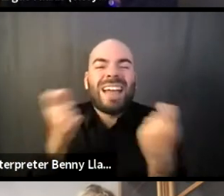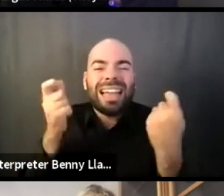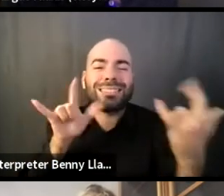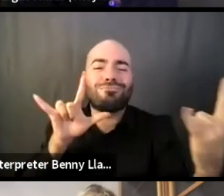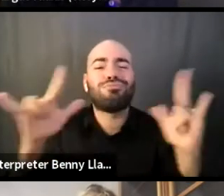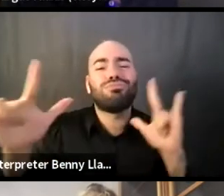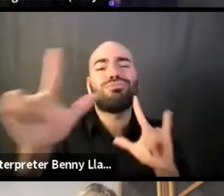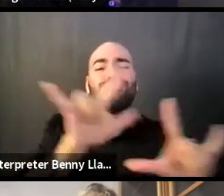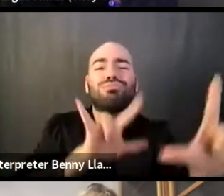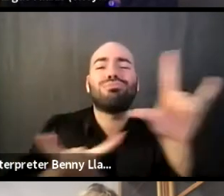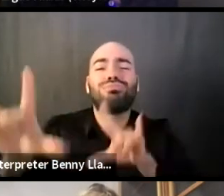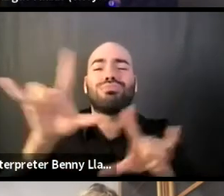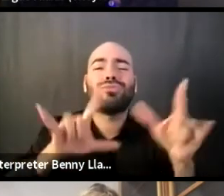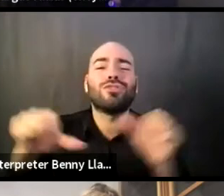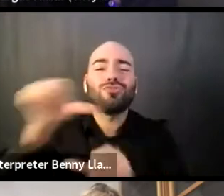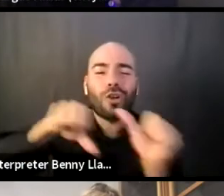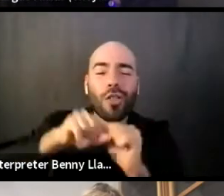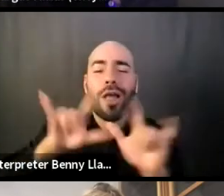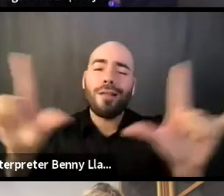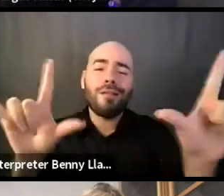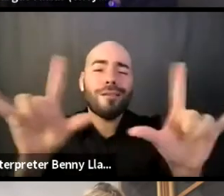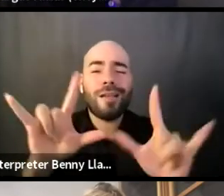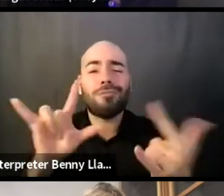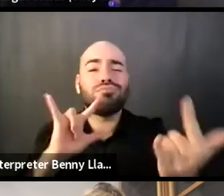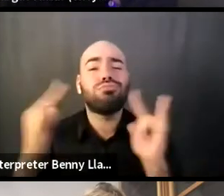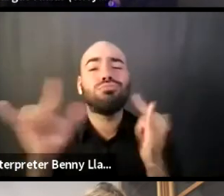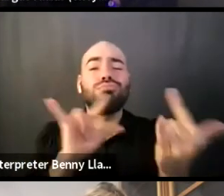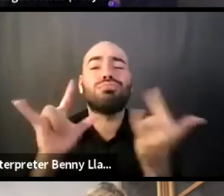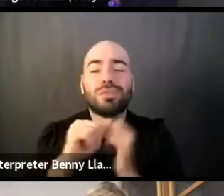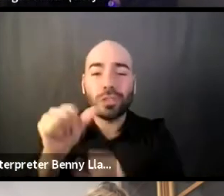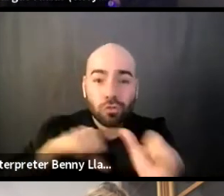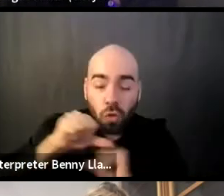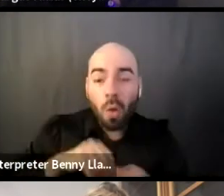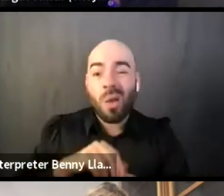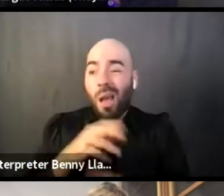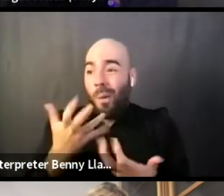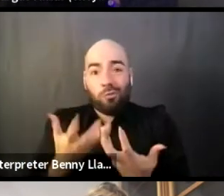with a love fest, not only for Real Alanis,